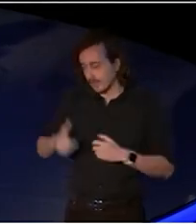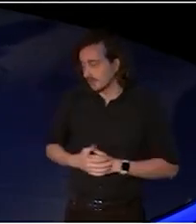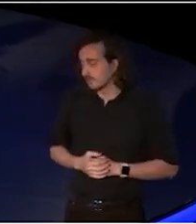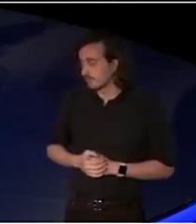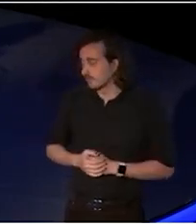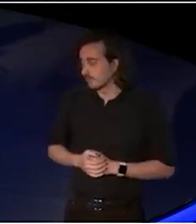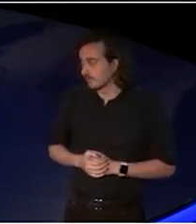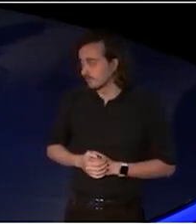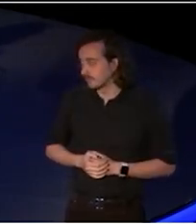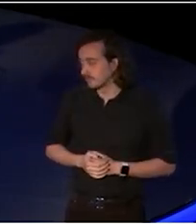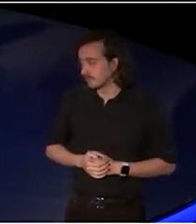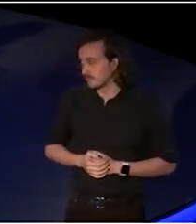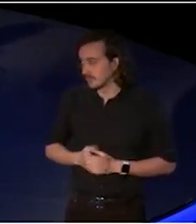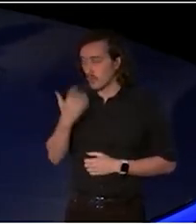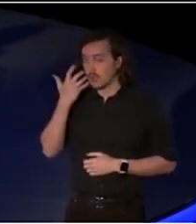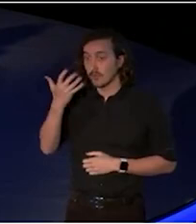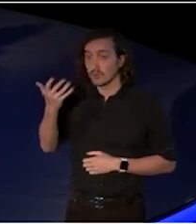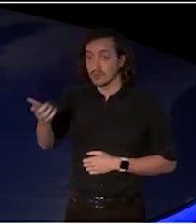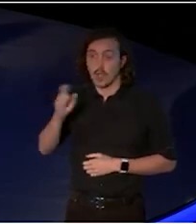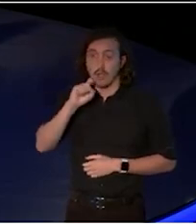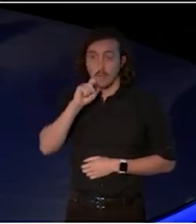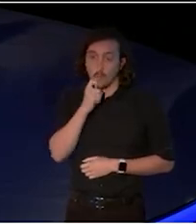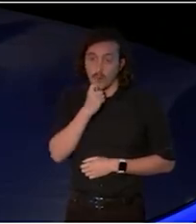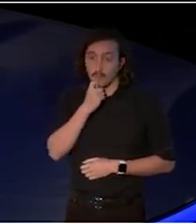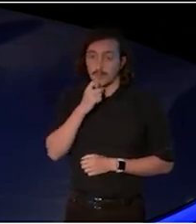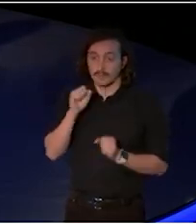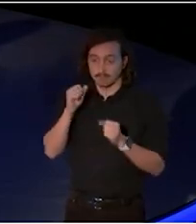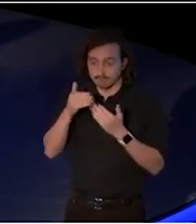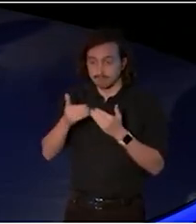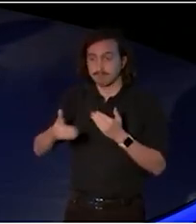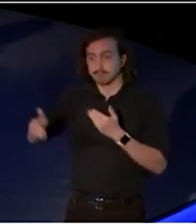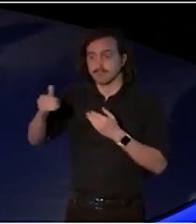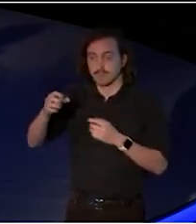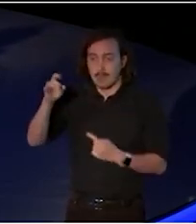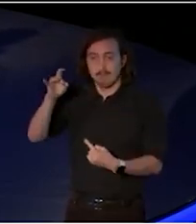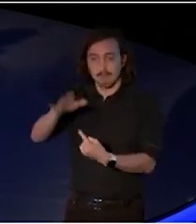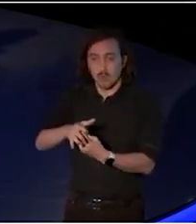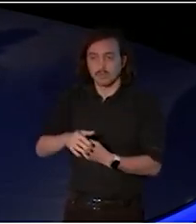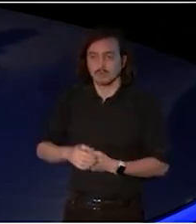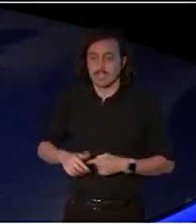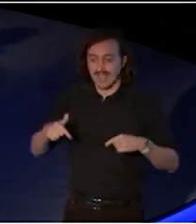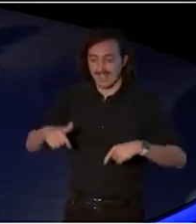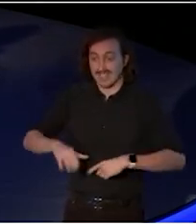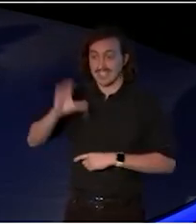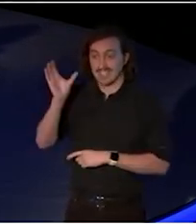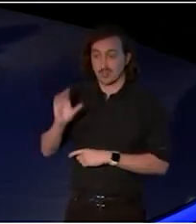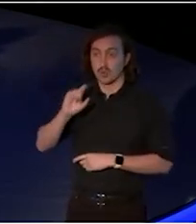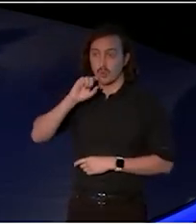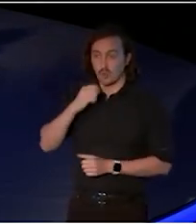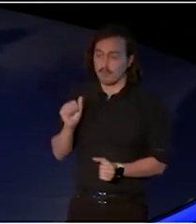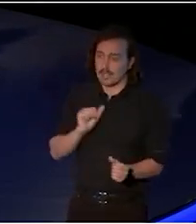This country can be and will be a great creative nation if we get it right.